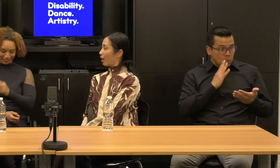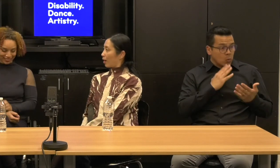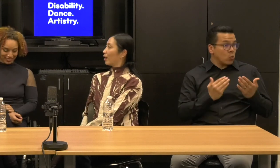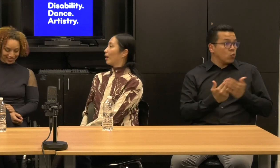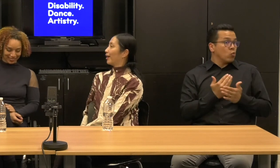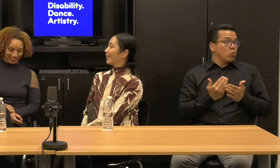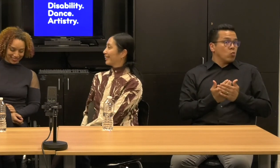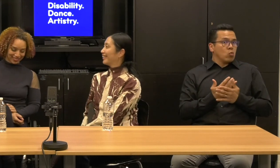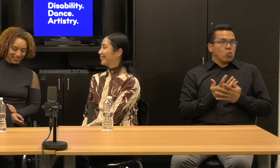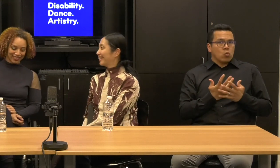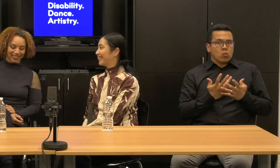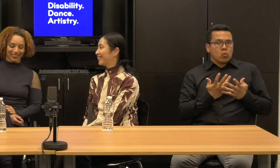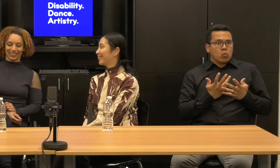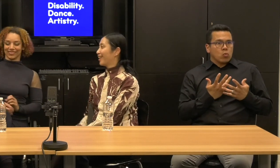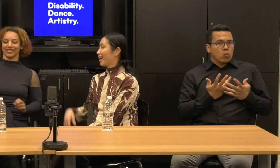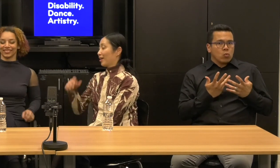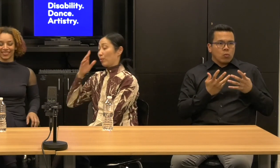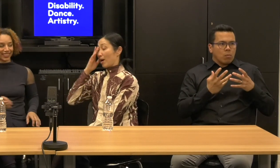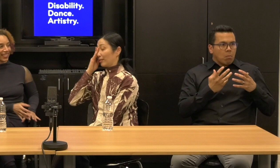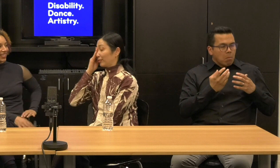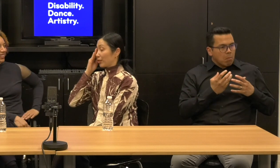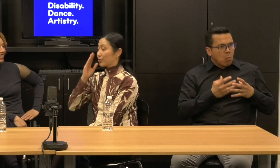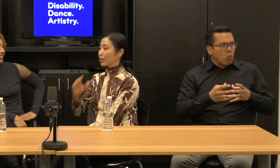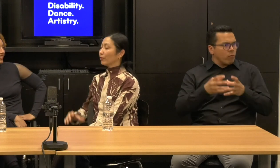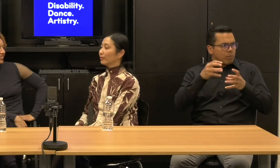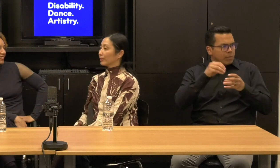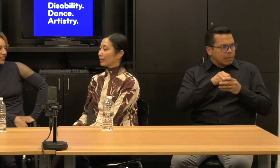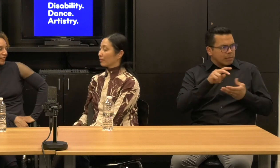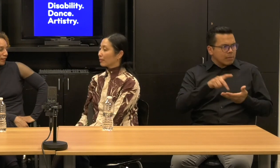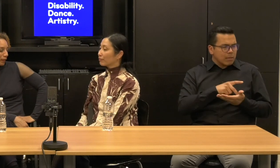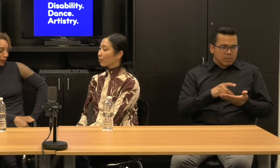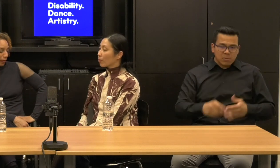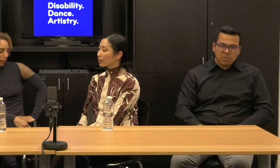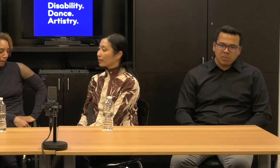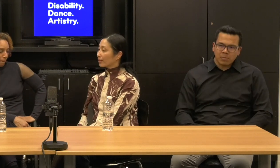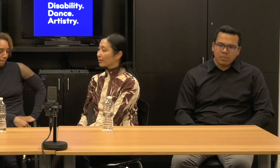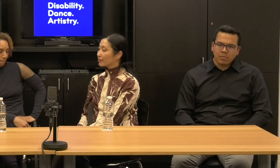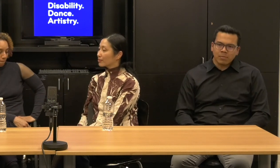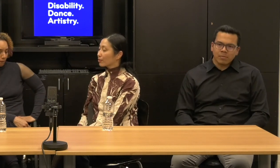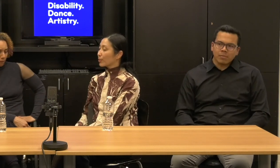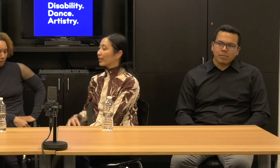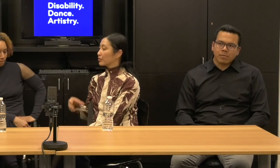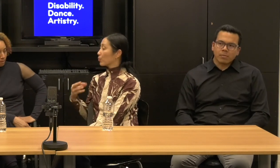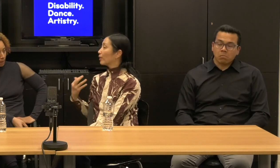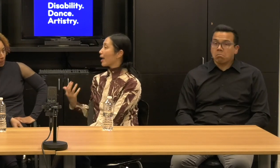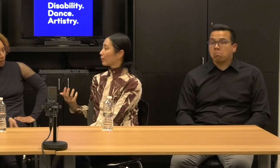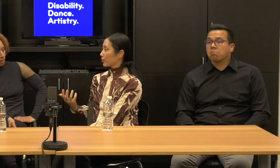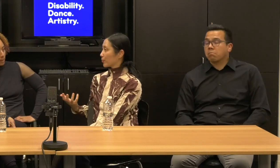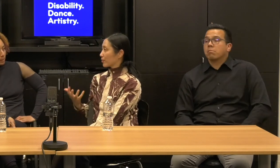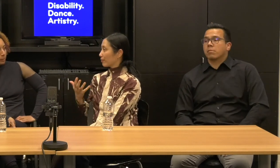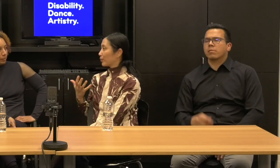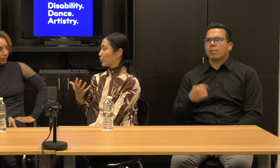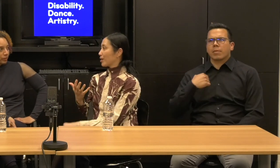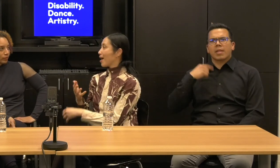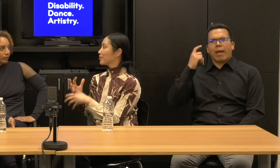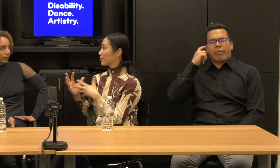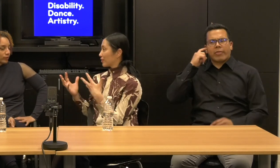Not to ask a leading question or anything? Janet: Well, certainly I think for one it's creating its own language which, which as